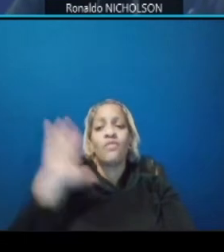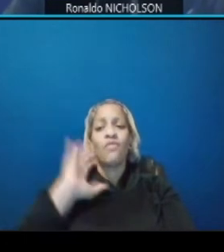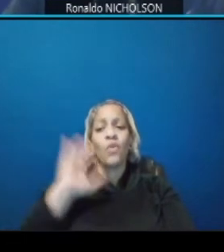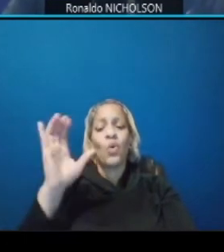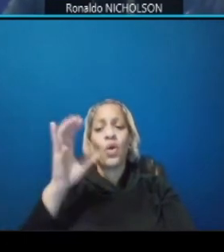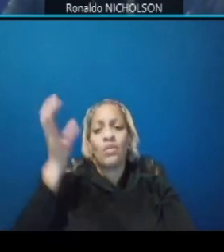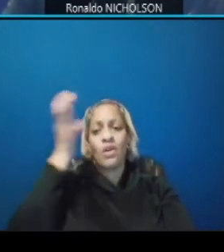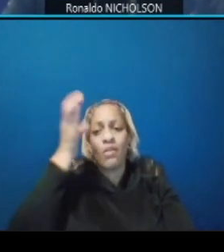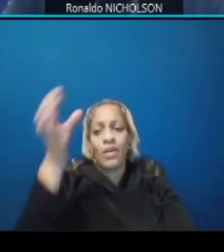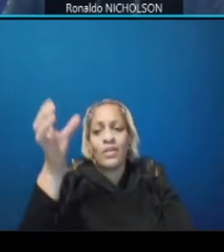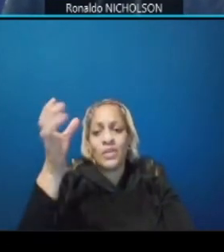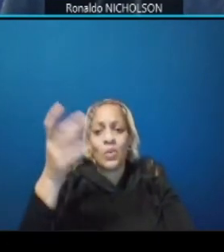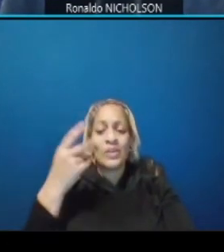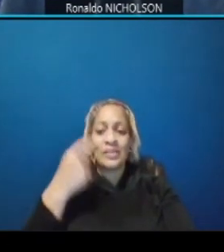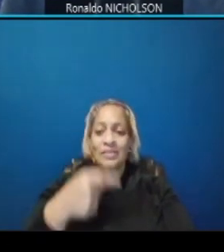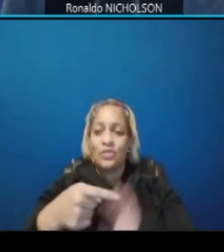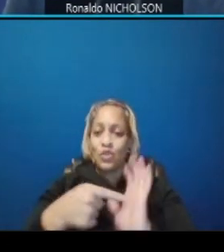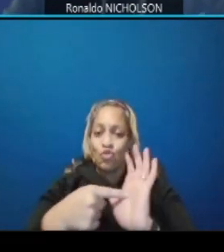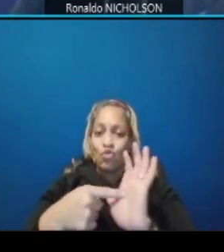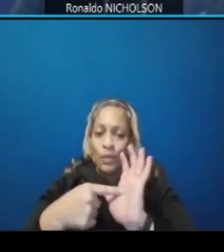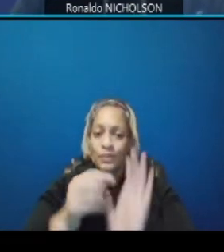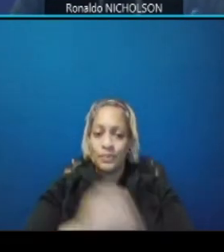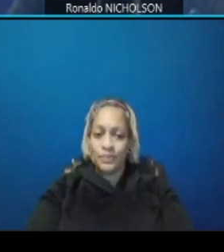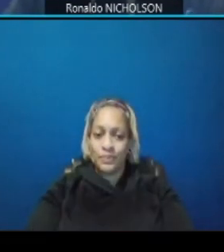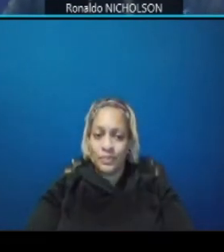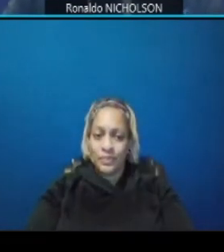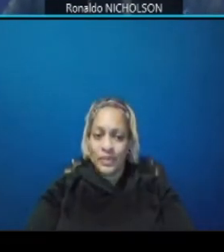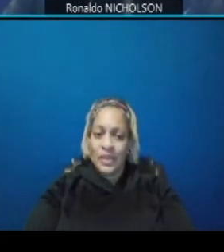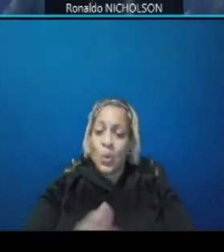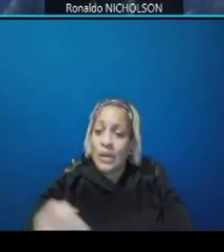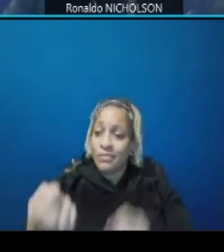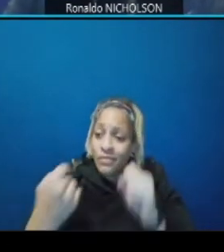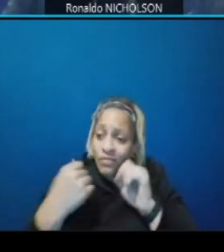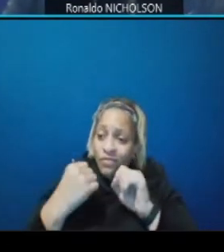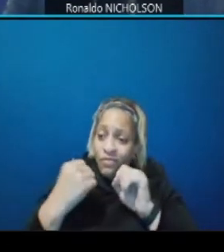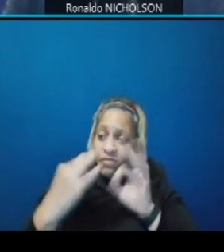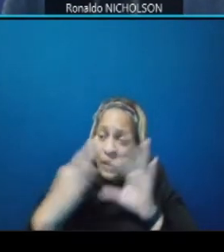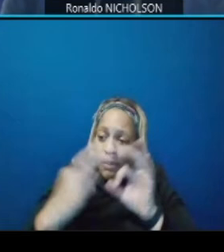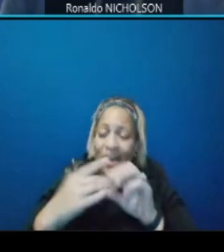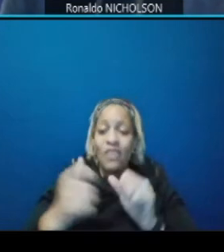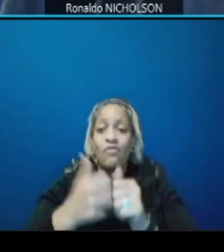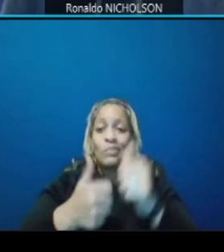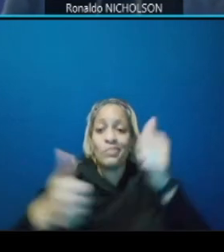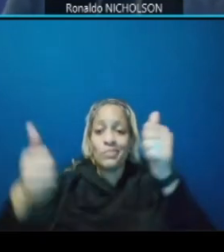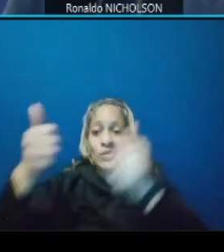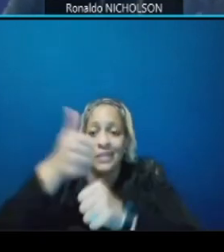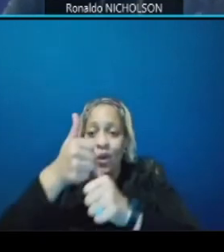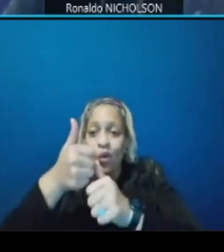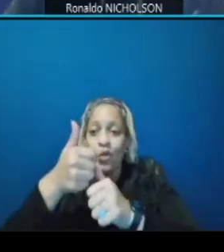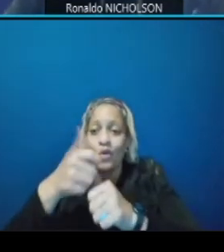in the media based on feedback from our stakeholders as well as concerns for